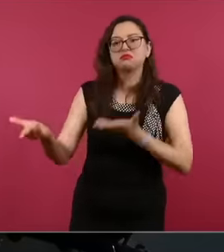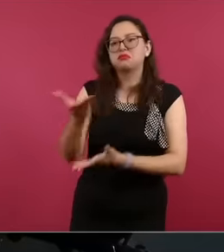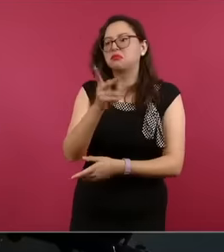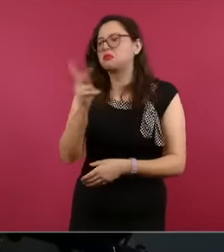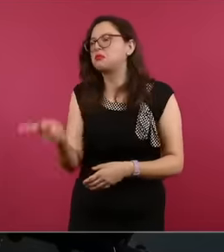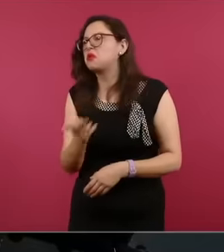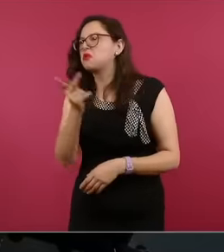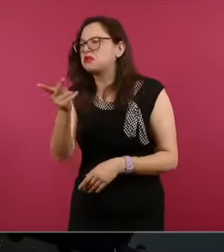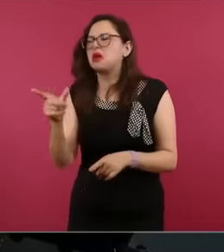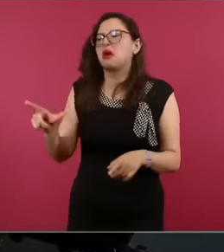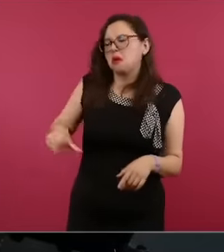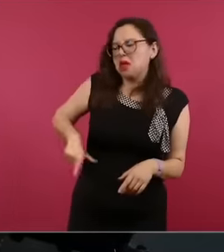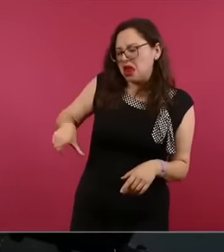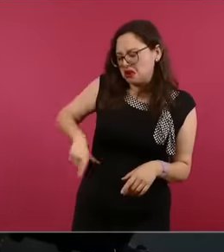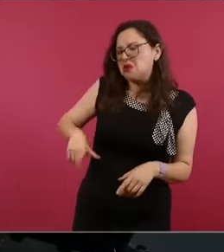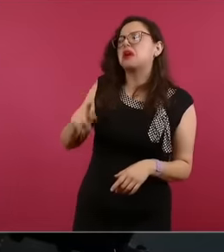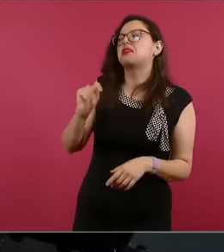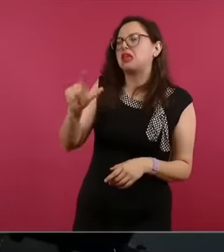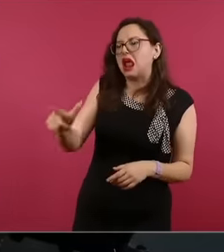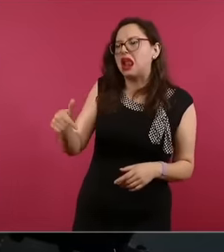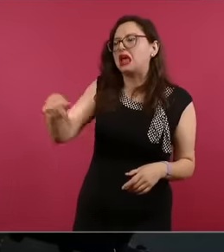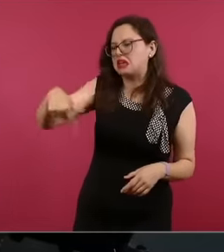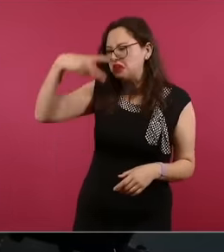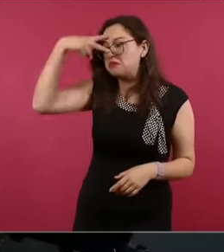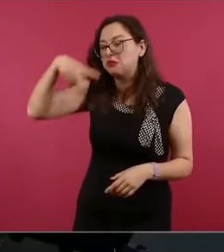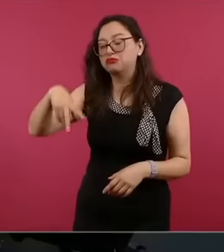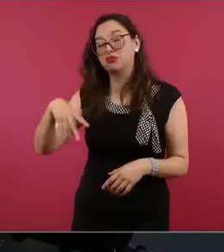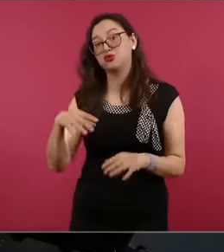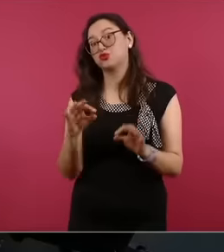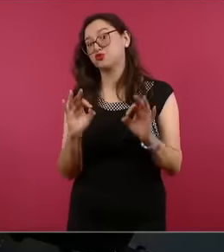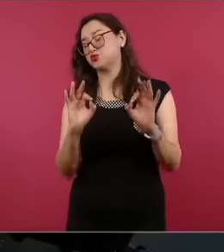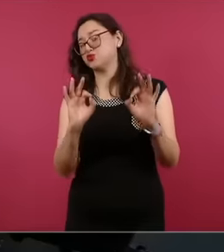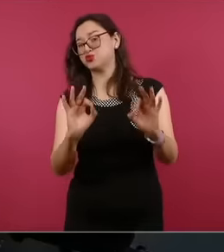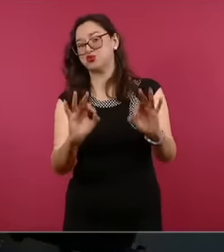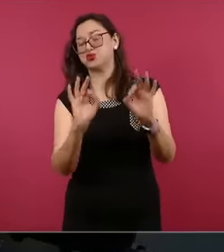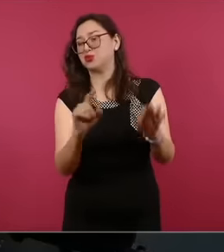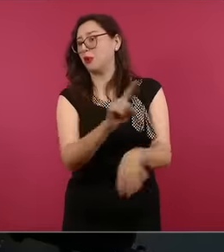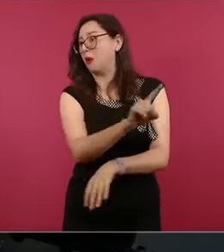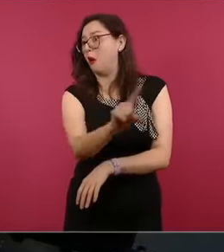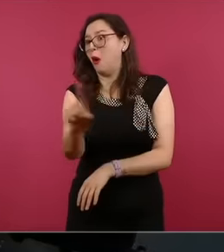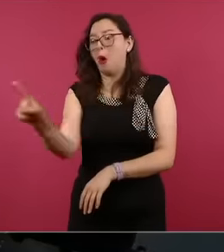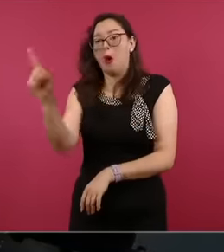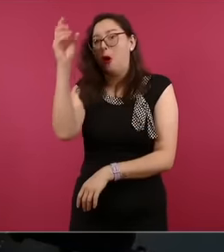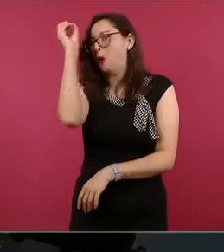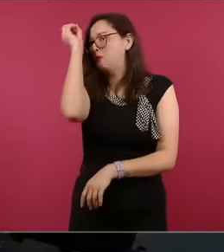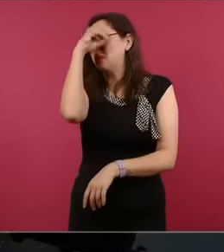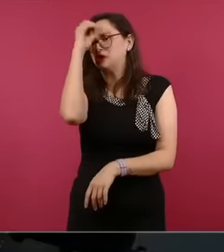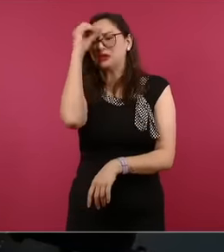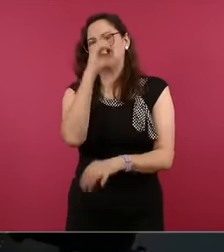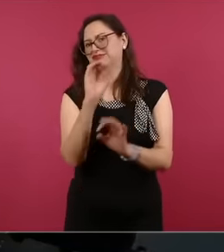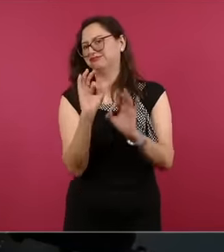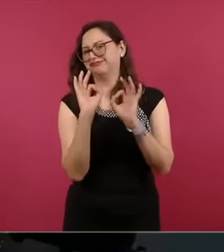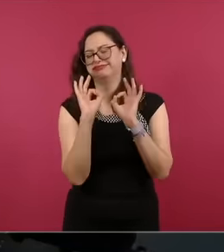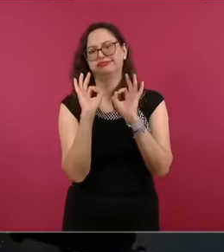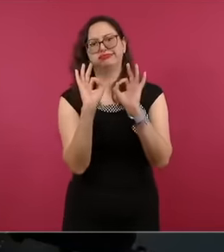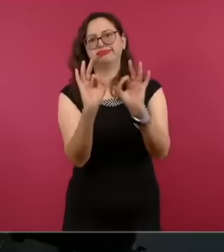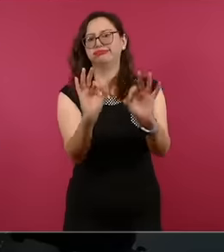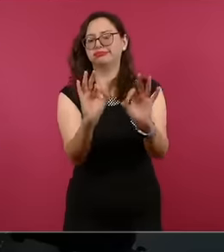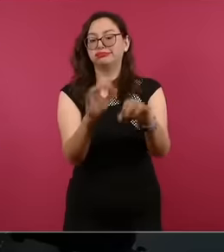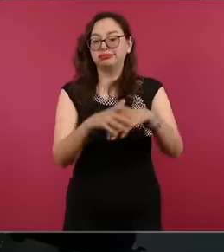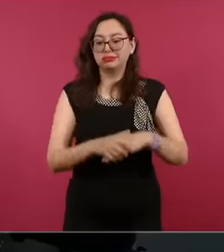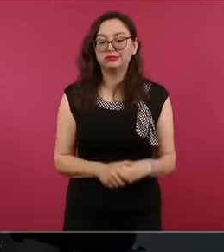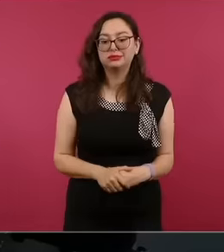of you is very good. The question I am going to ask comes from the following: the problem of The concertation of